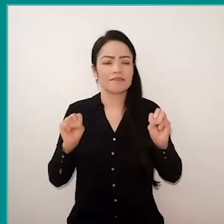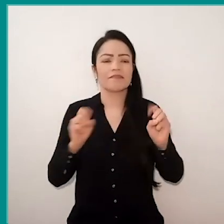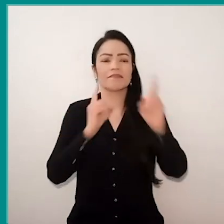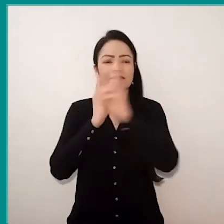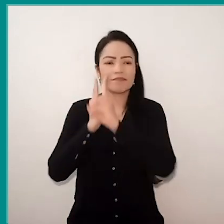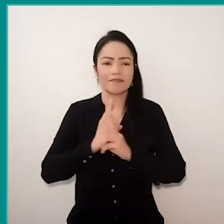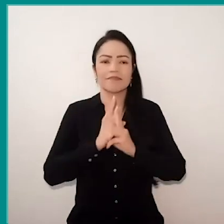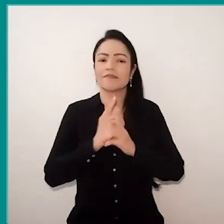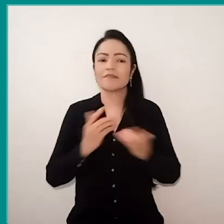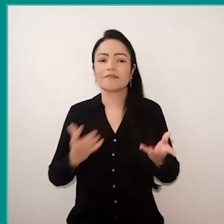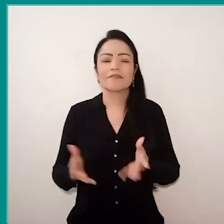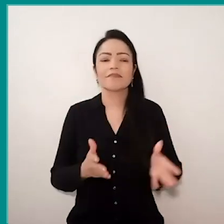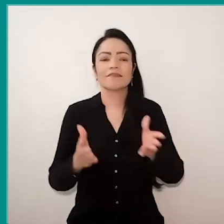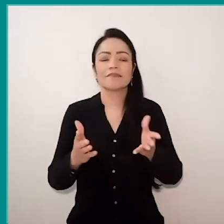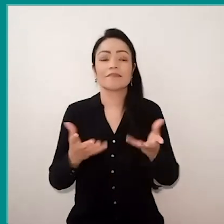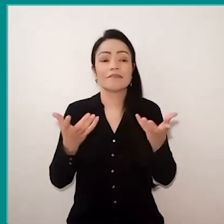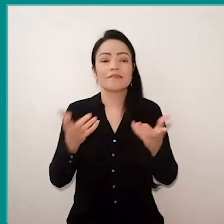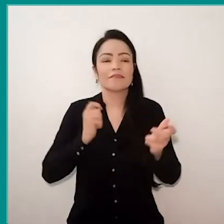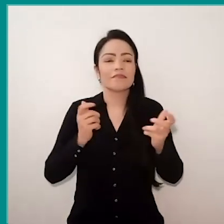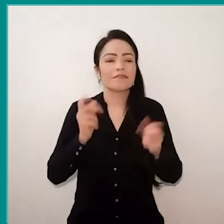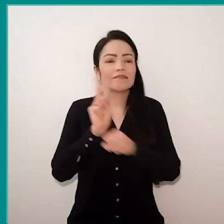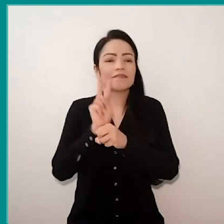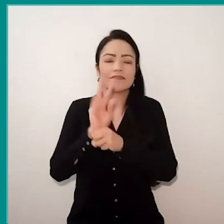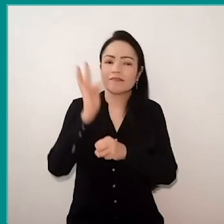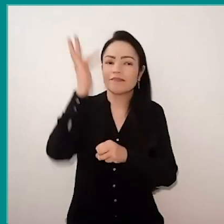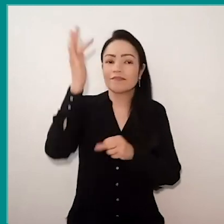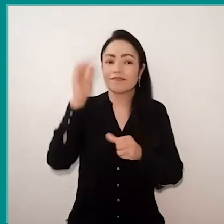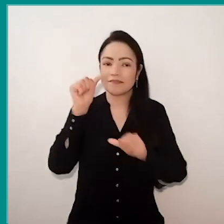seek hope and possibilities of a improvement in education.